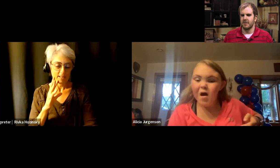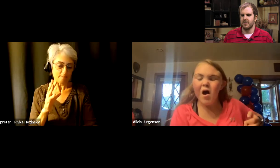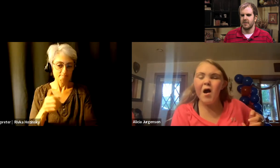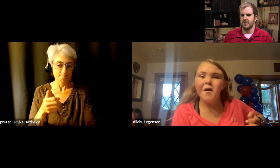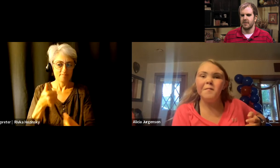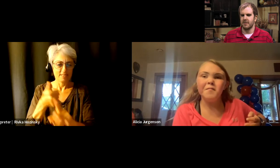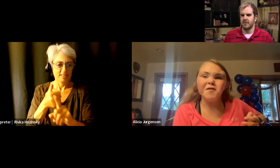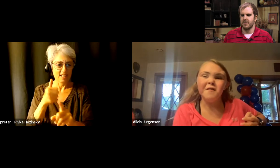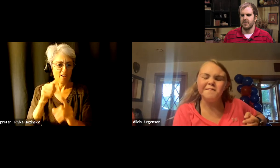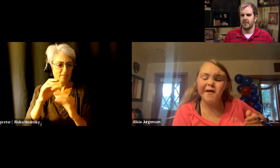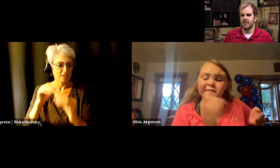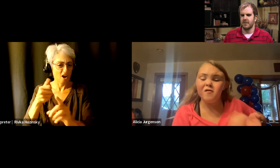Te Rina: Um self-dancer